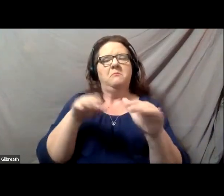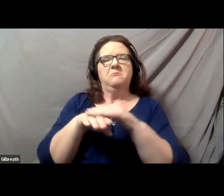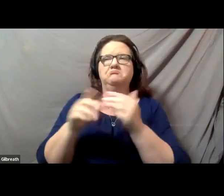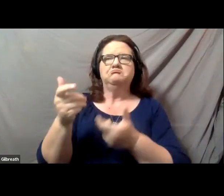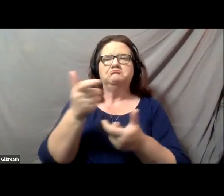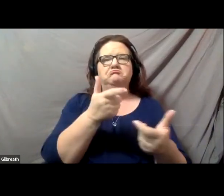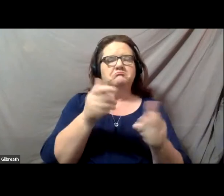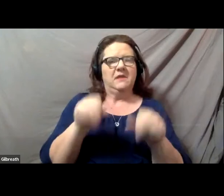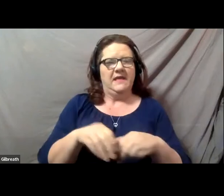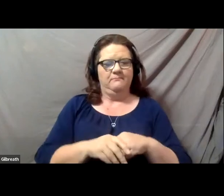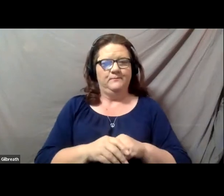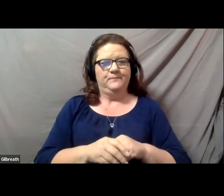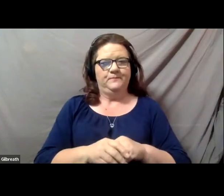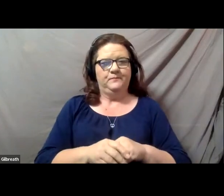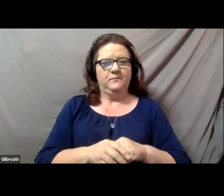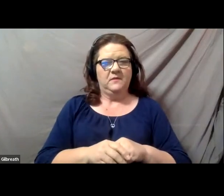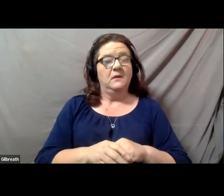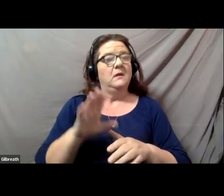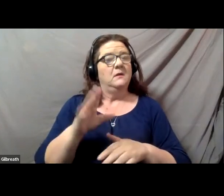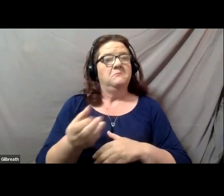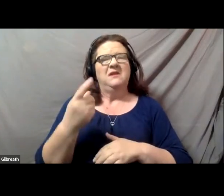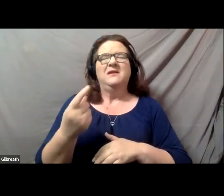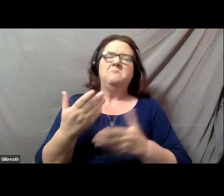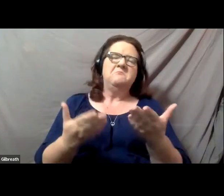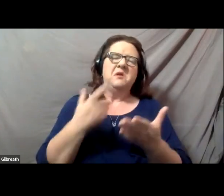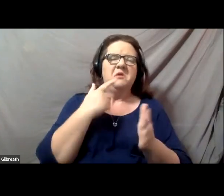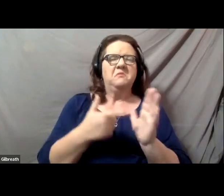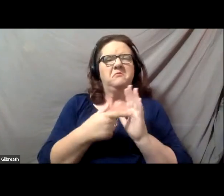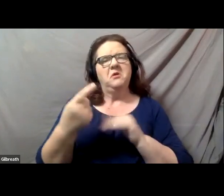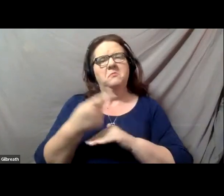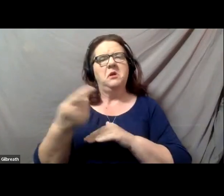I wanted to note, it may take a day or two for that to be concluded.